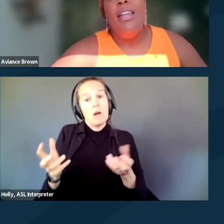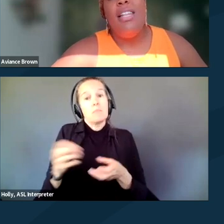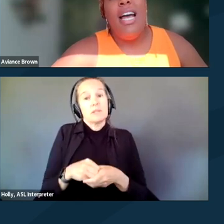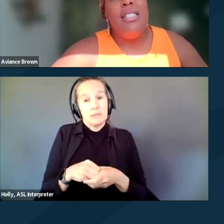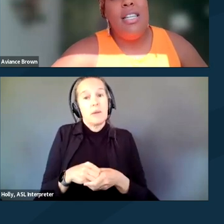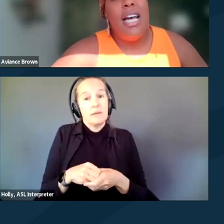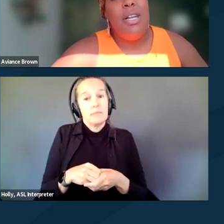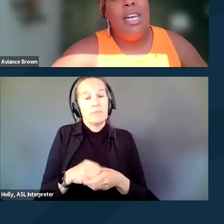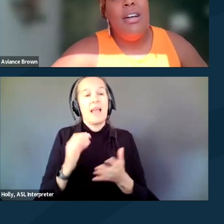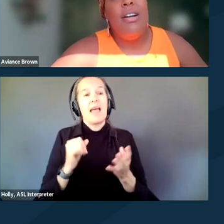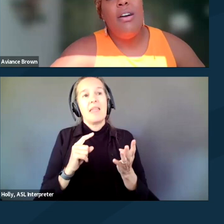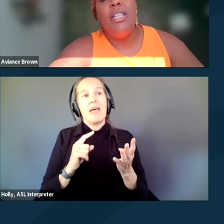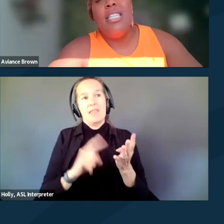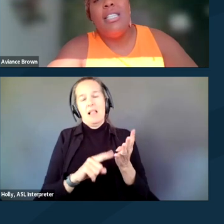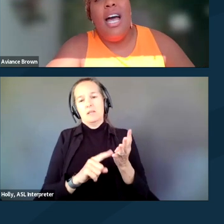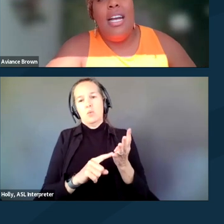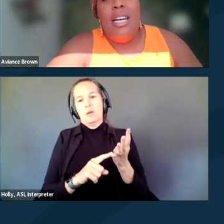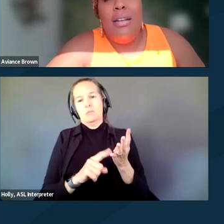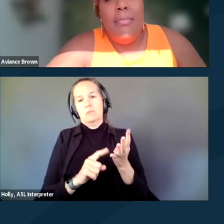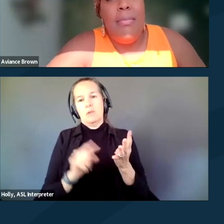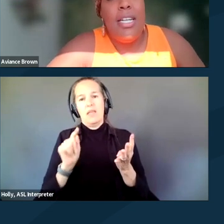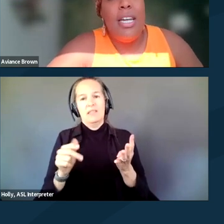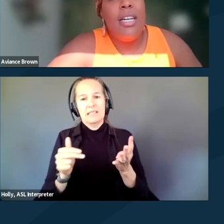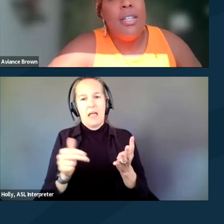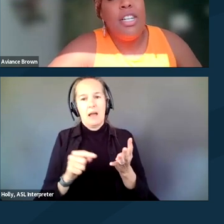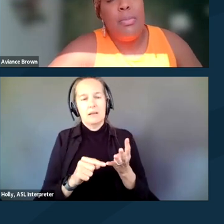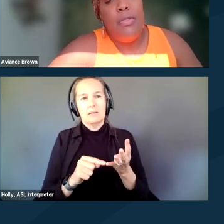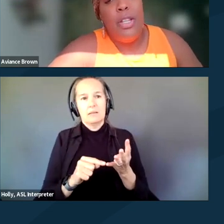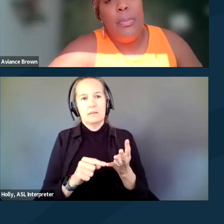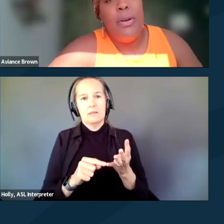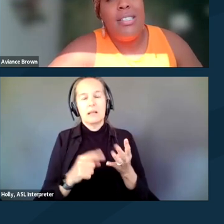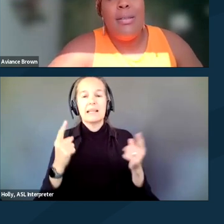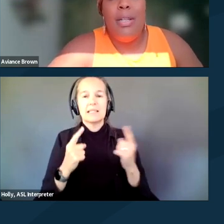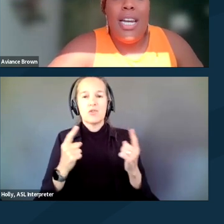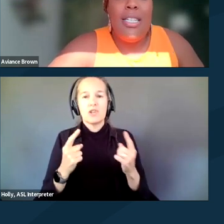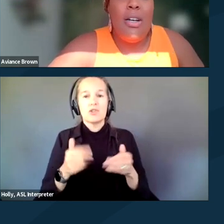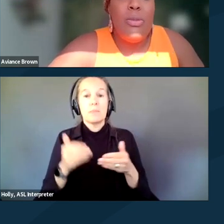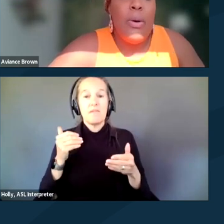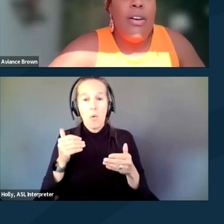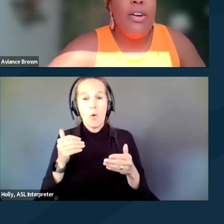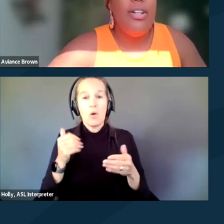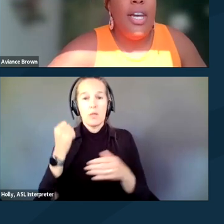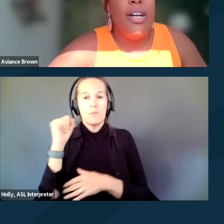The last one here on this slide in consideration before the protest is something that Adele spoke of earlier,